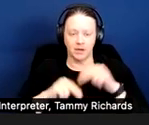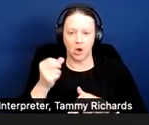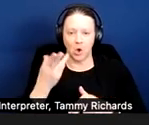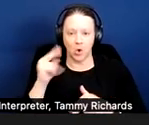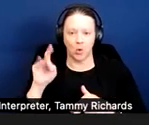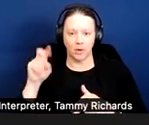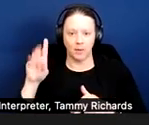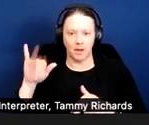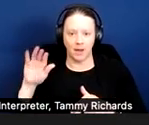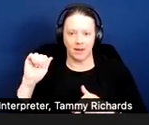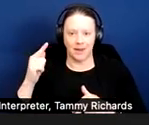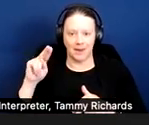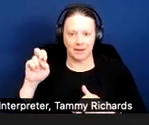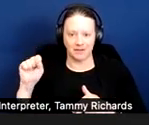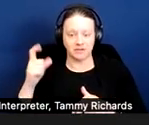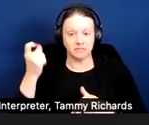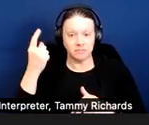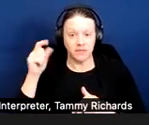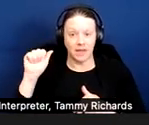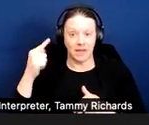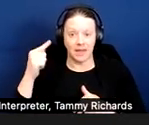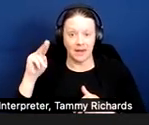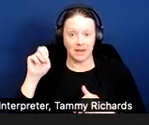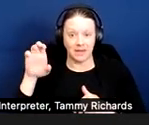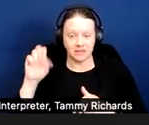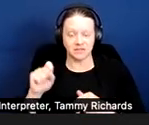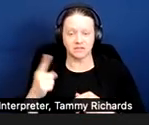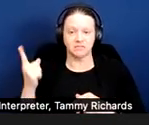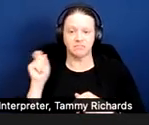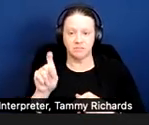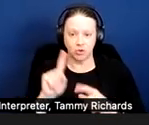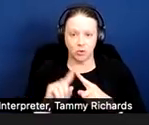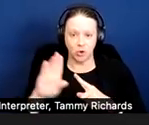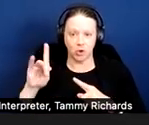Agnes stopped by Trina's unit and noticed that Trina has high stacks of magazines and